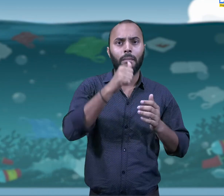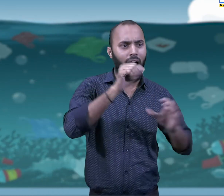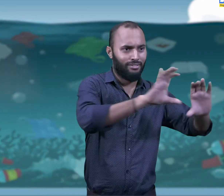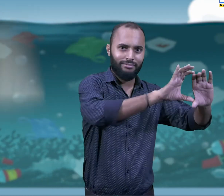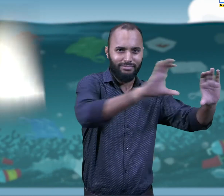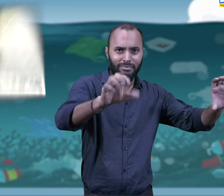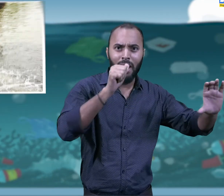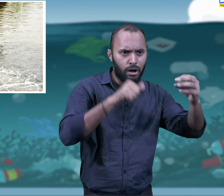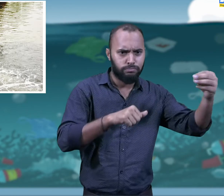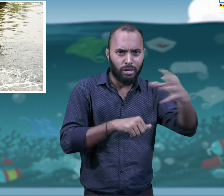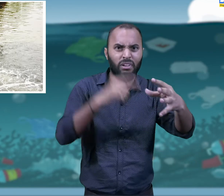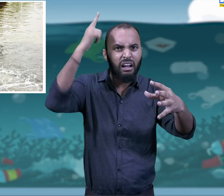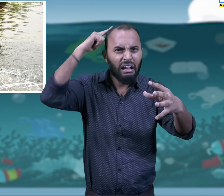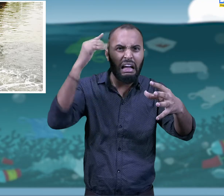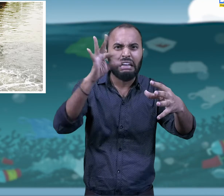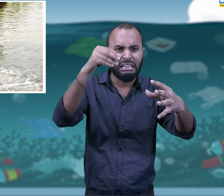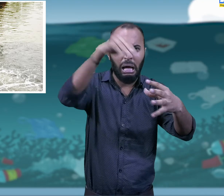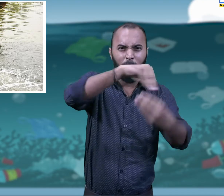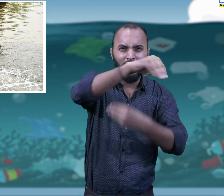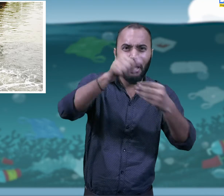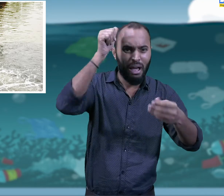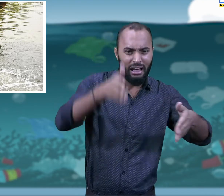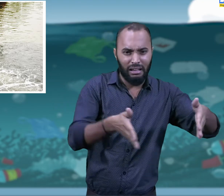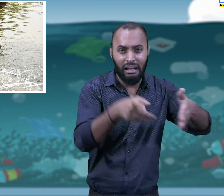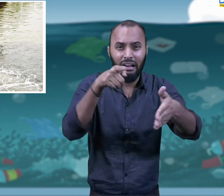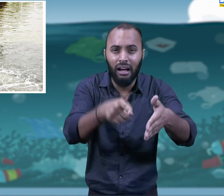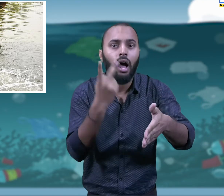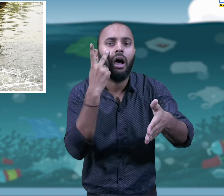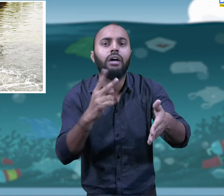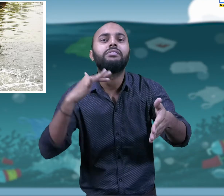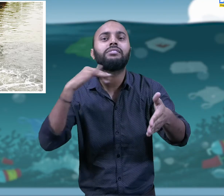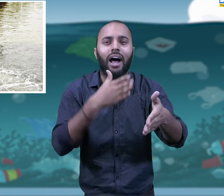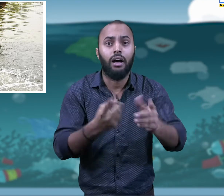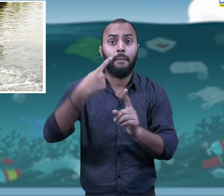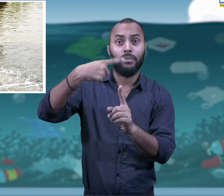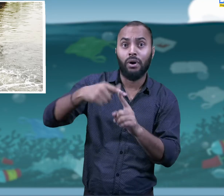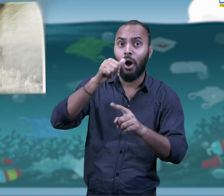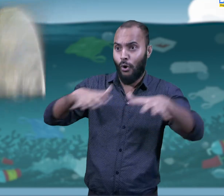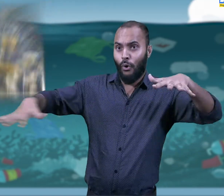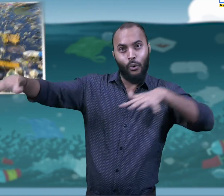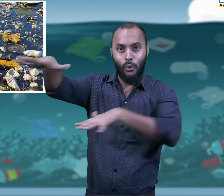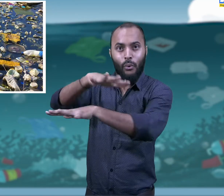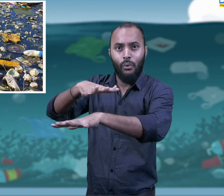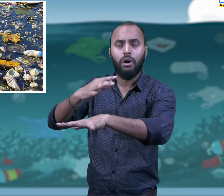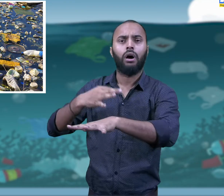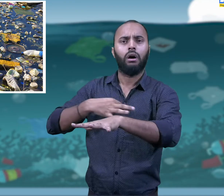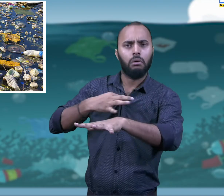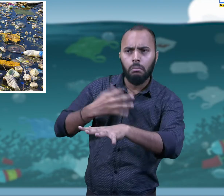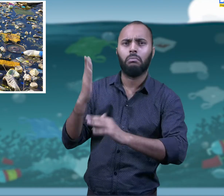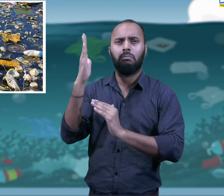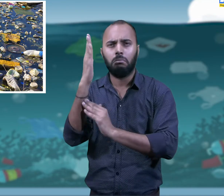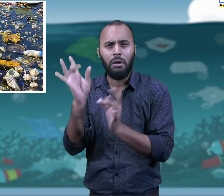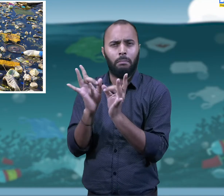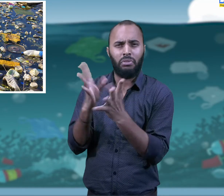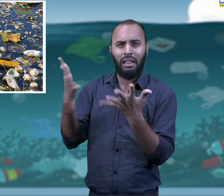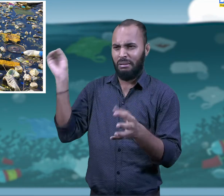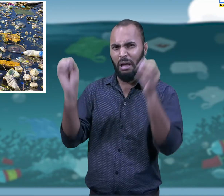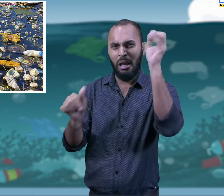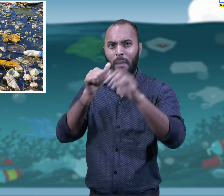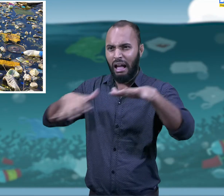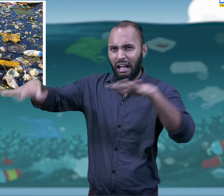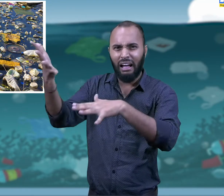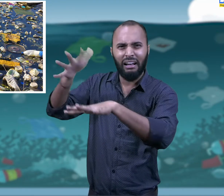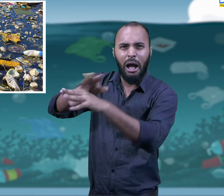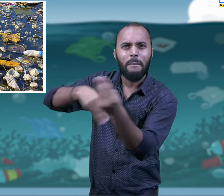Contamination of water due to mixing of toxic chemical wastes from factories and industries